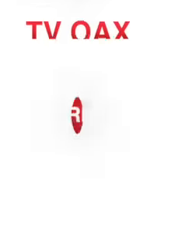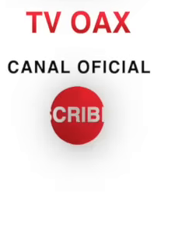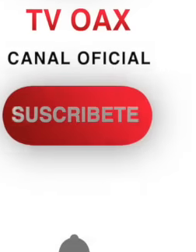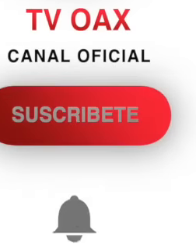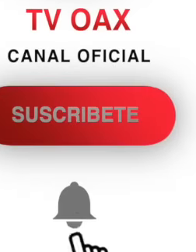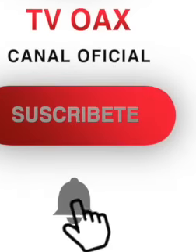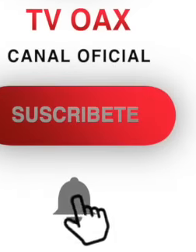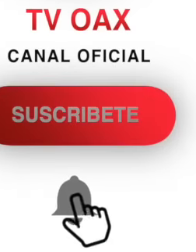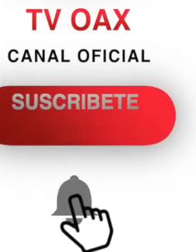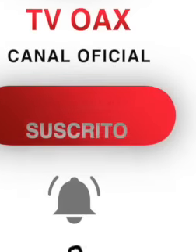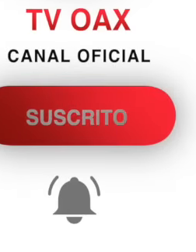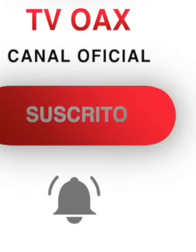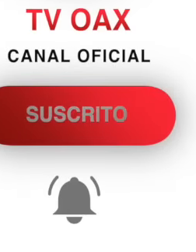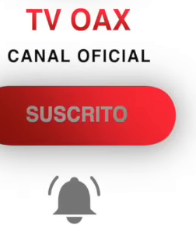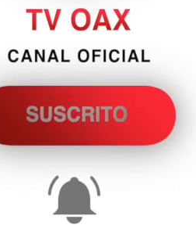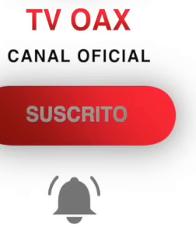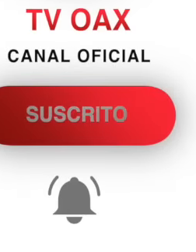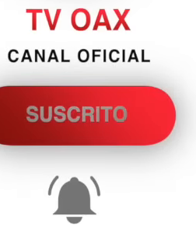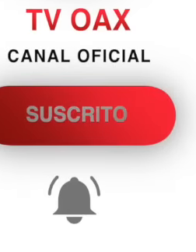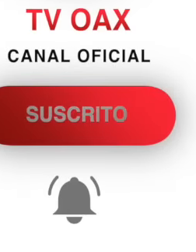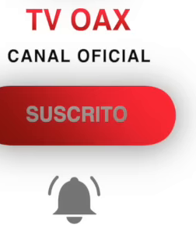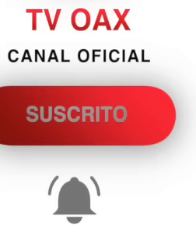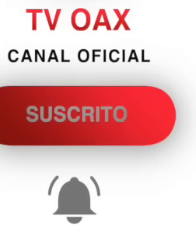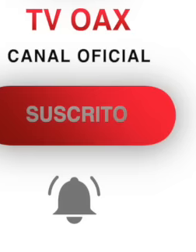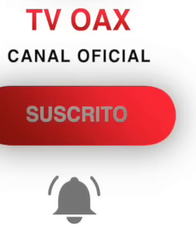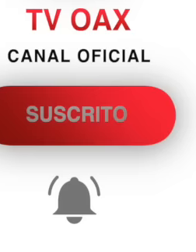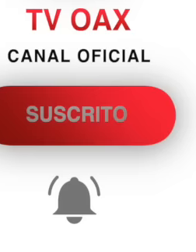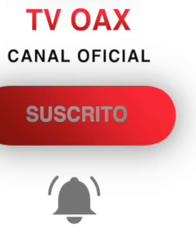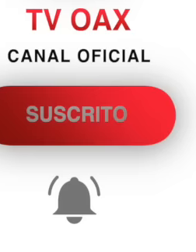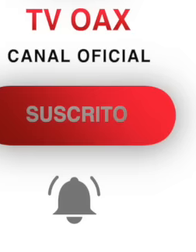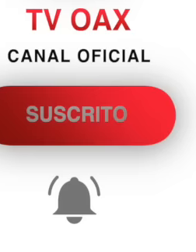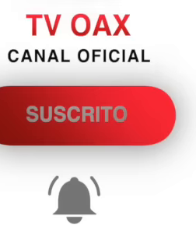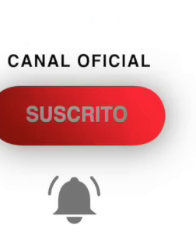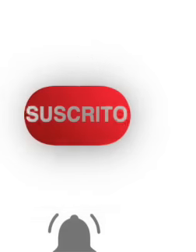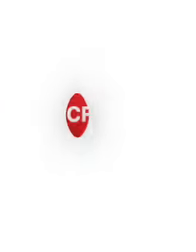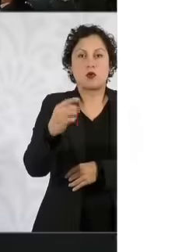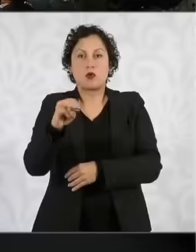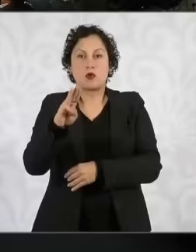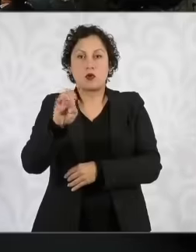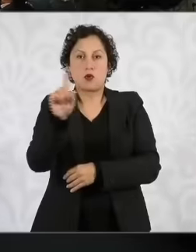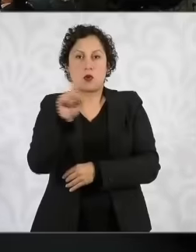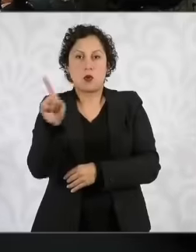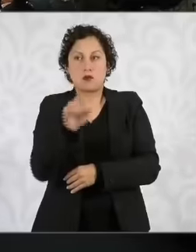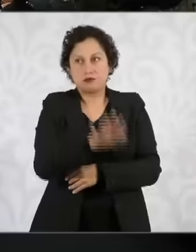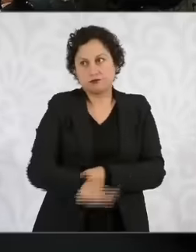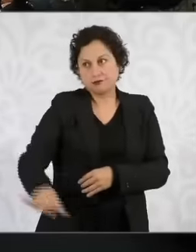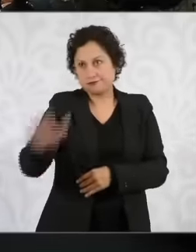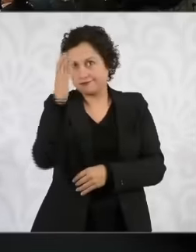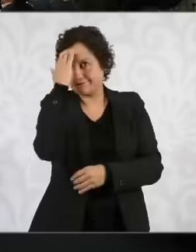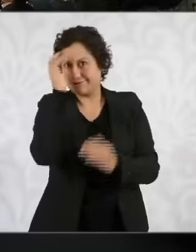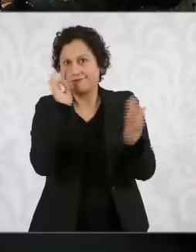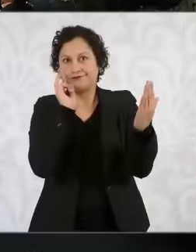Well, he is also known as the one who has blocked several